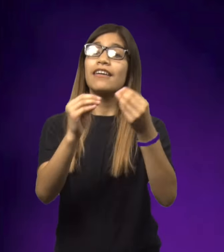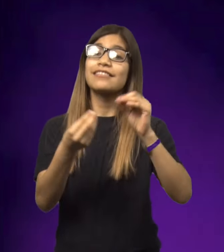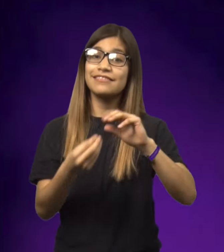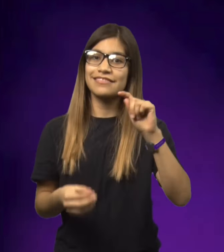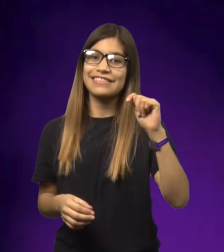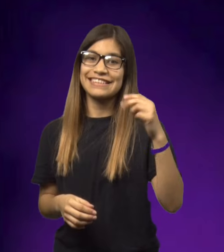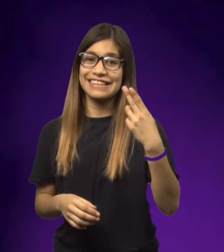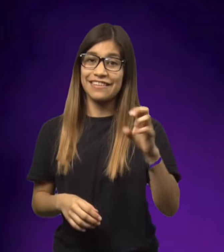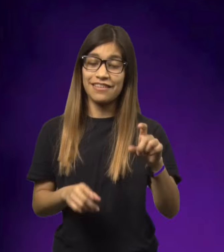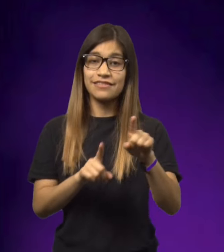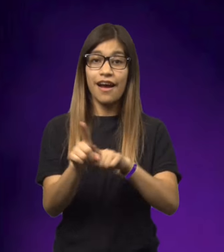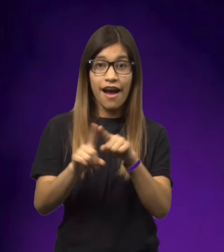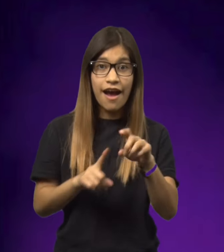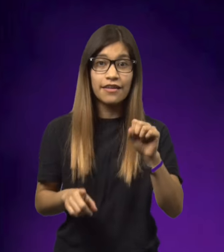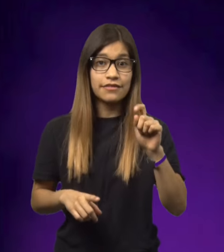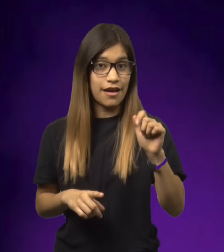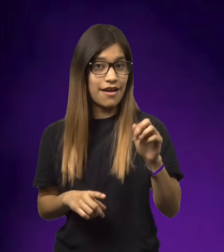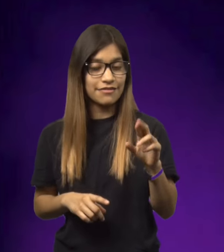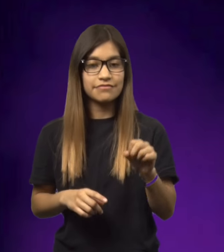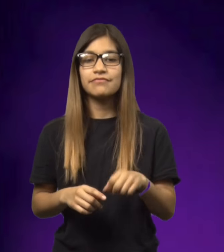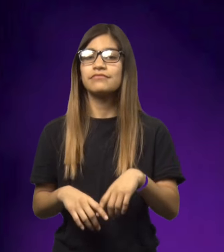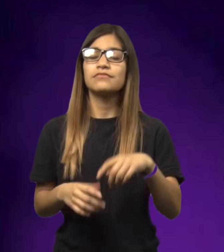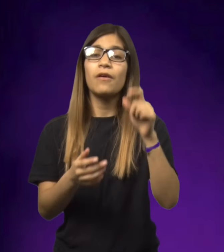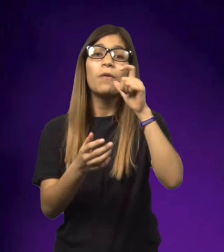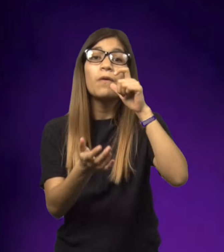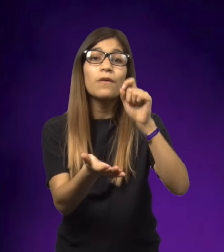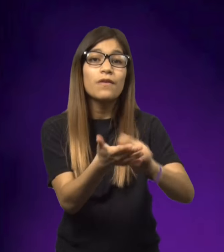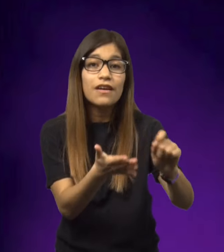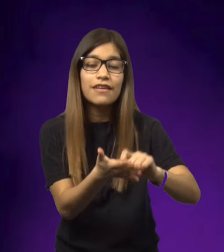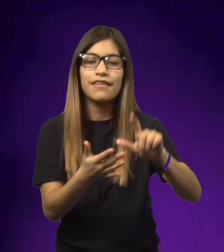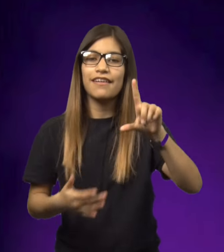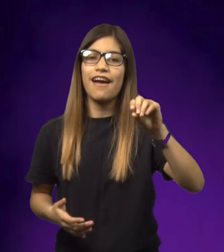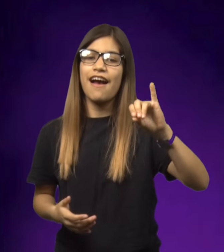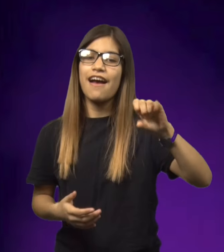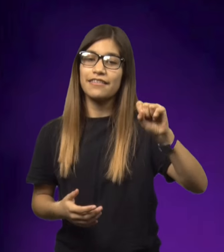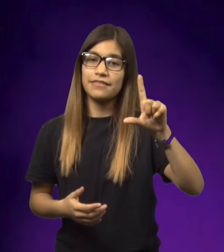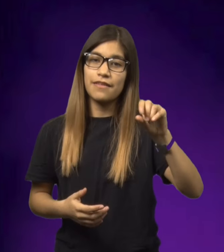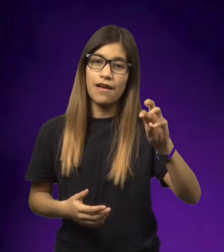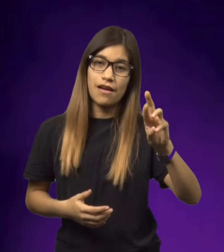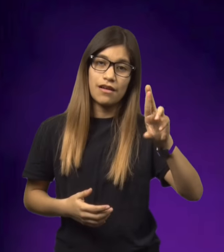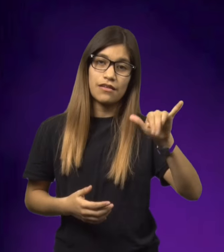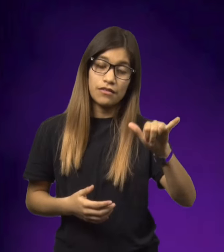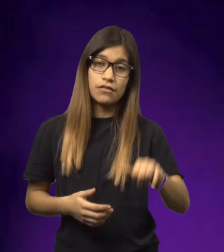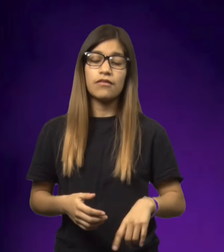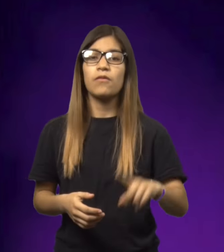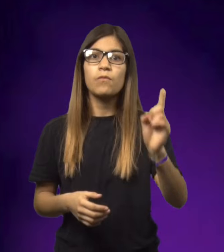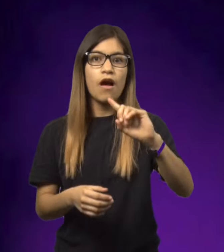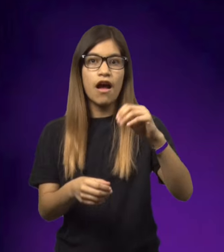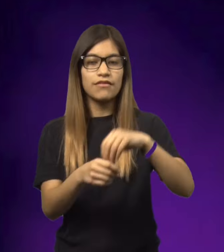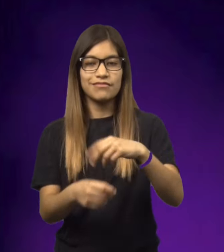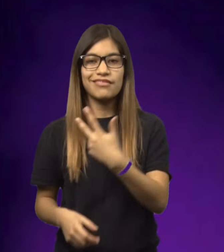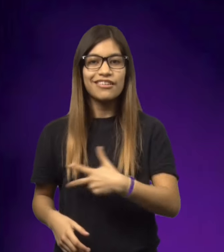The title of this book is Number the Stars. The author is Lois Lowry.